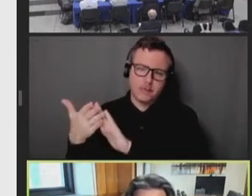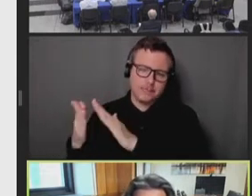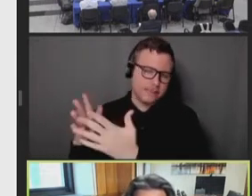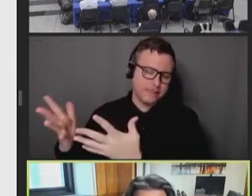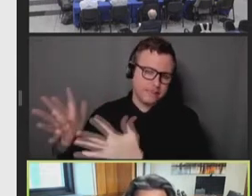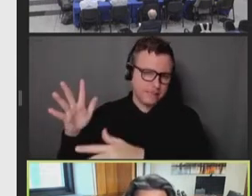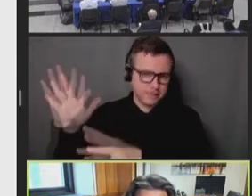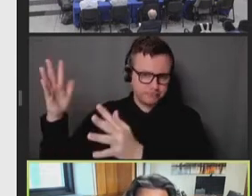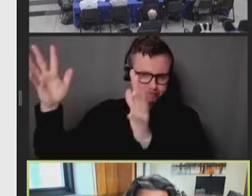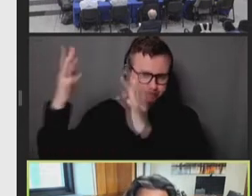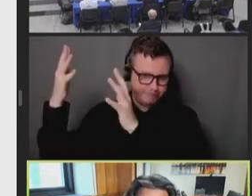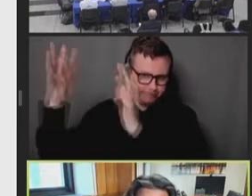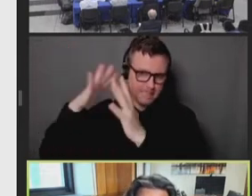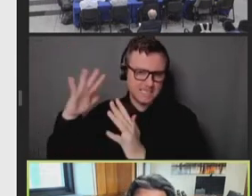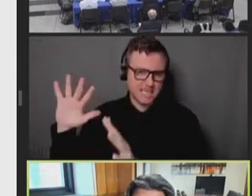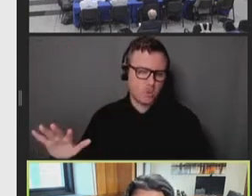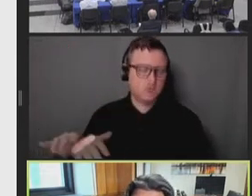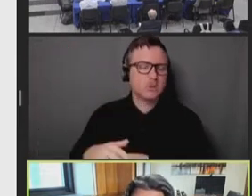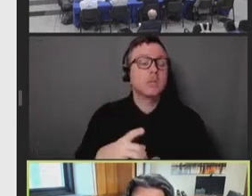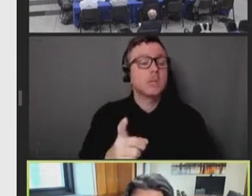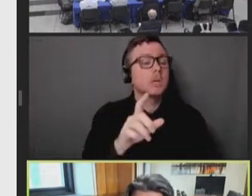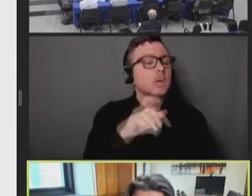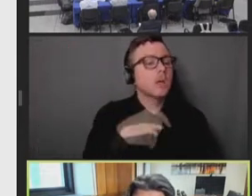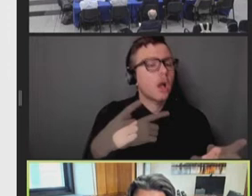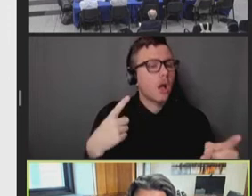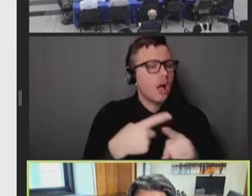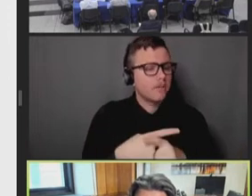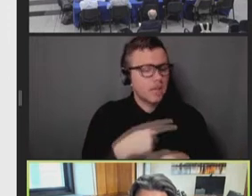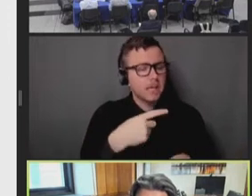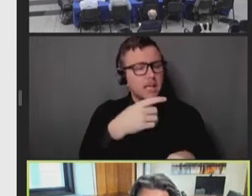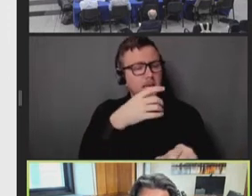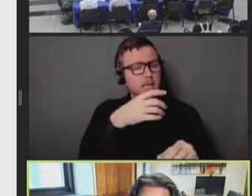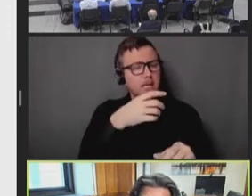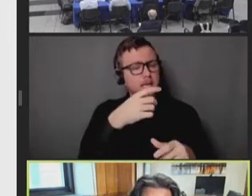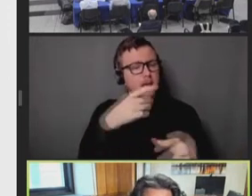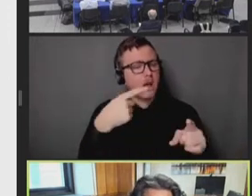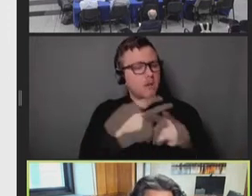You know, an inherent conflict of interest in the person, to be able to, you know,